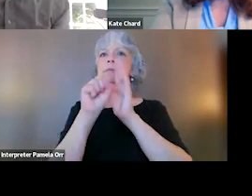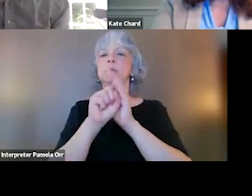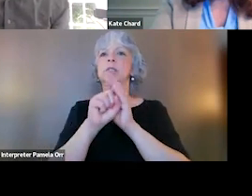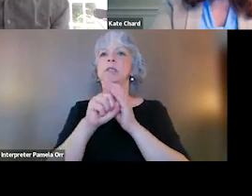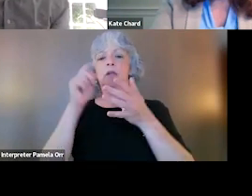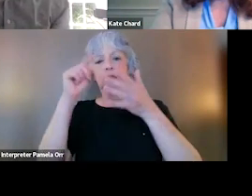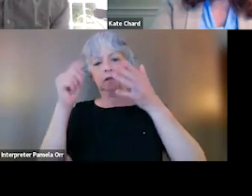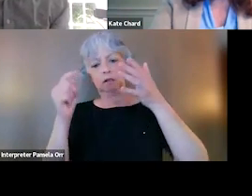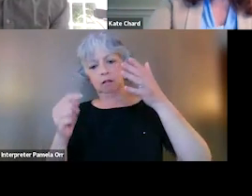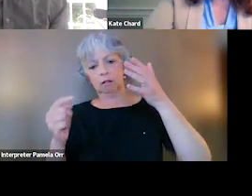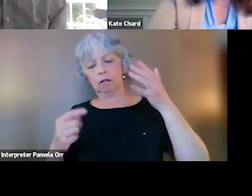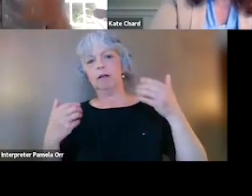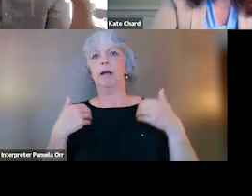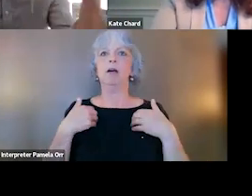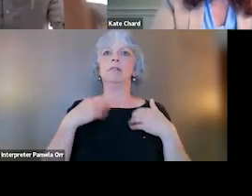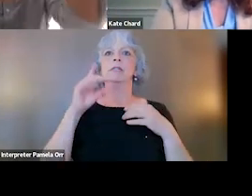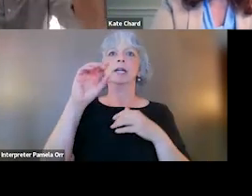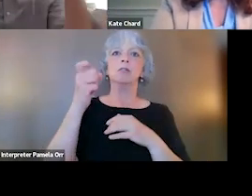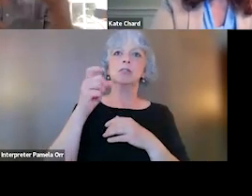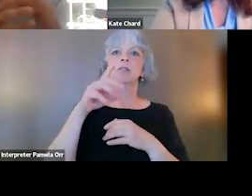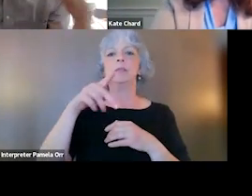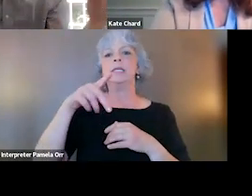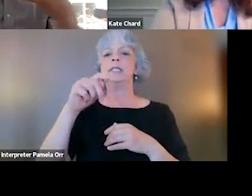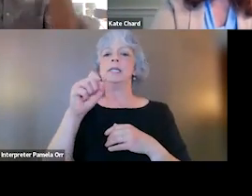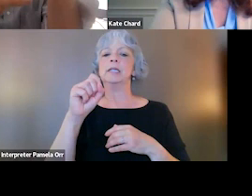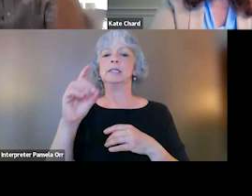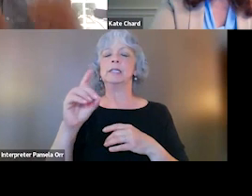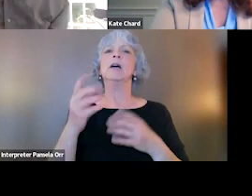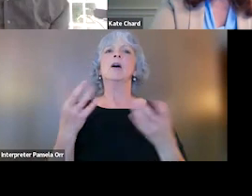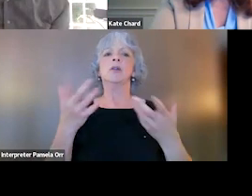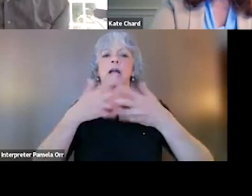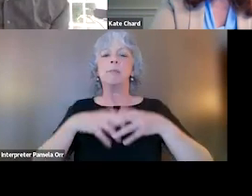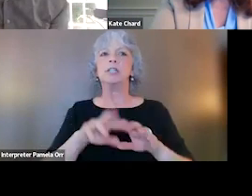and a DSM-5 diagnosed with PTSD. And this is just some combination of those 24. So you can think about all the permutations